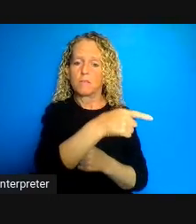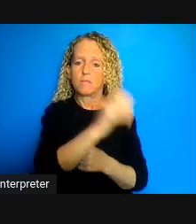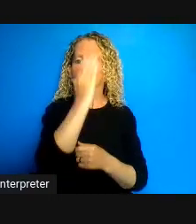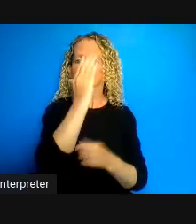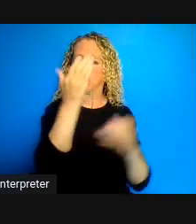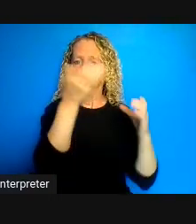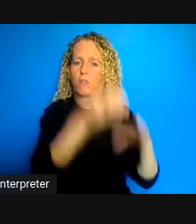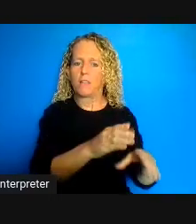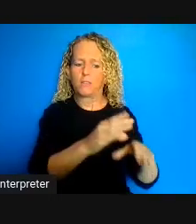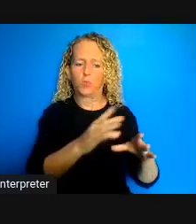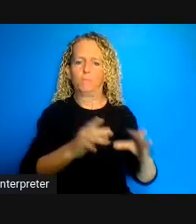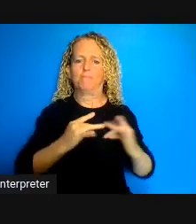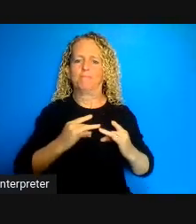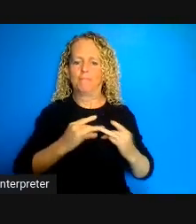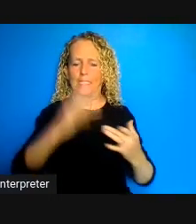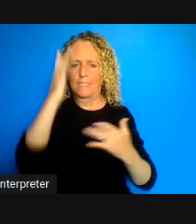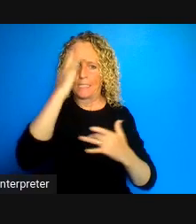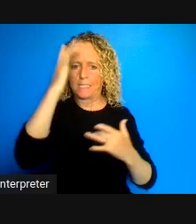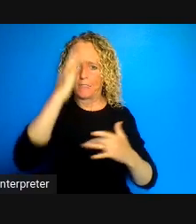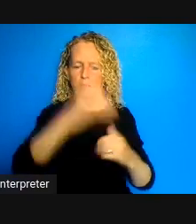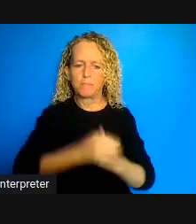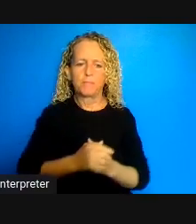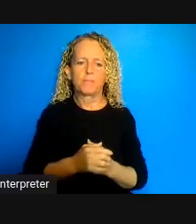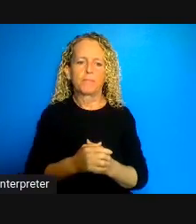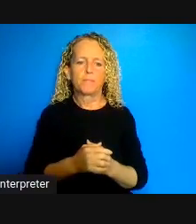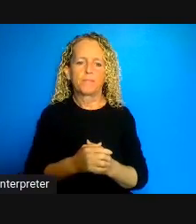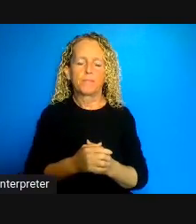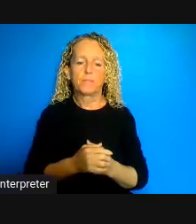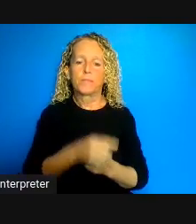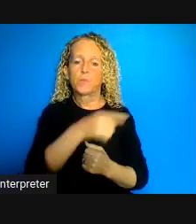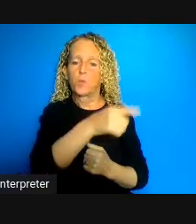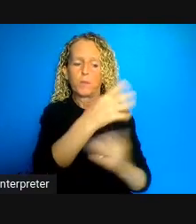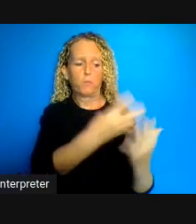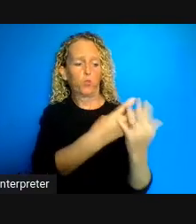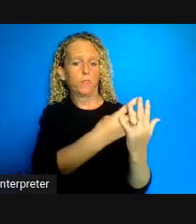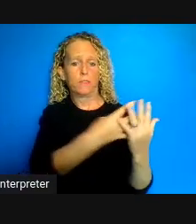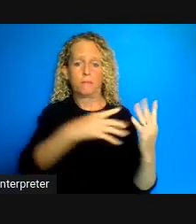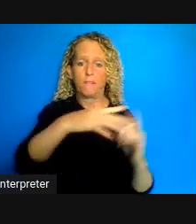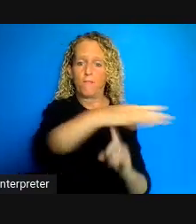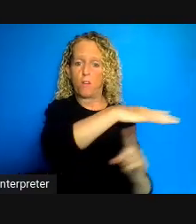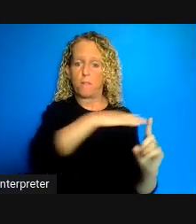and in addition to that the prison environment itself both as a congregate